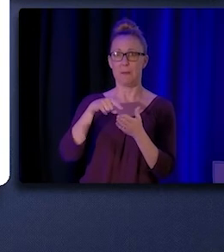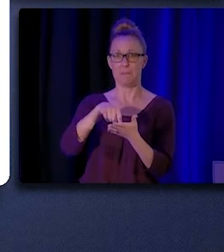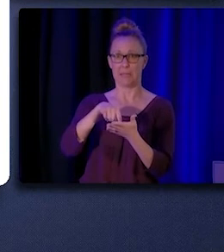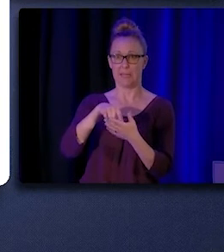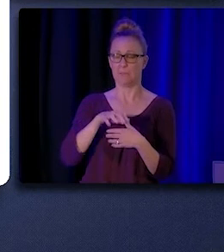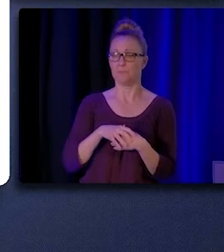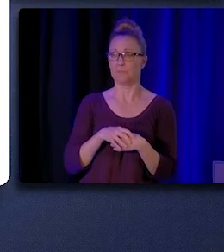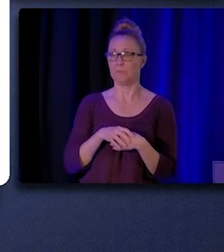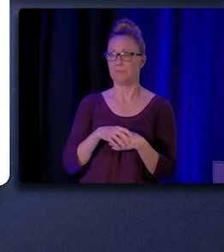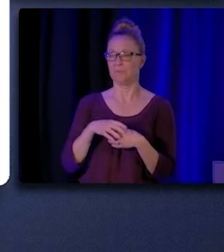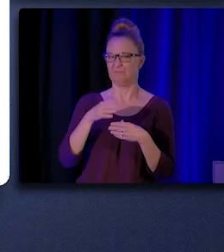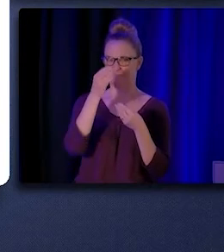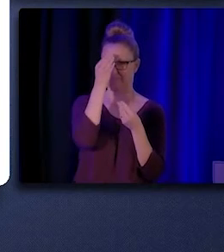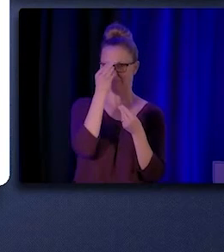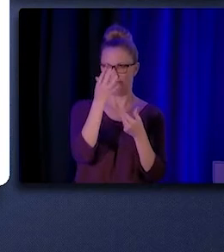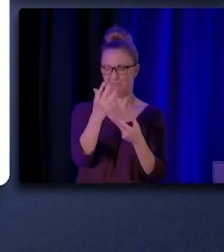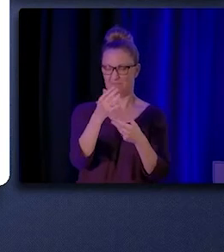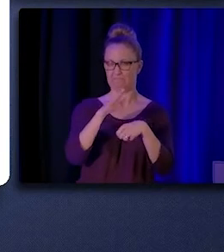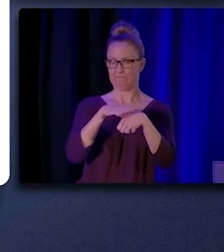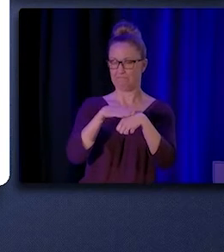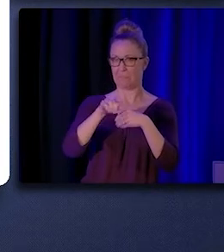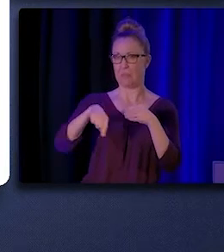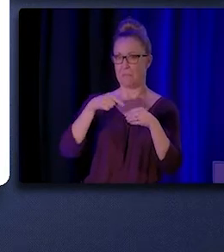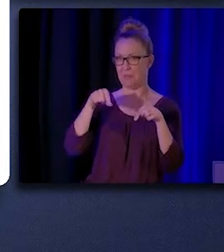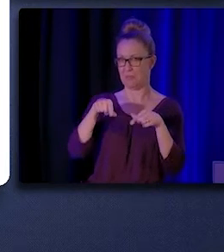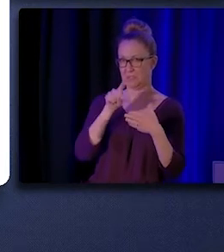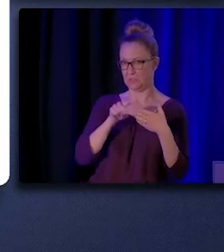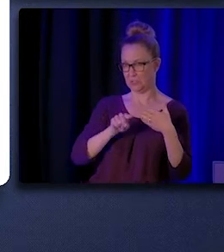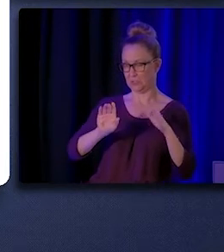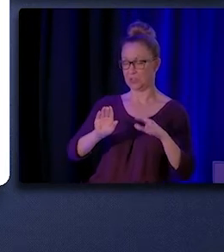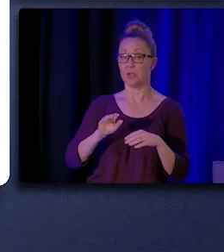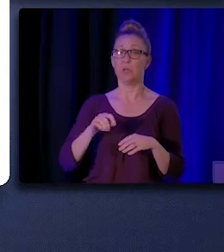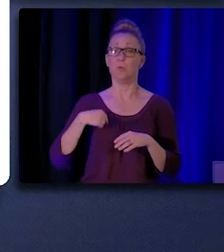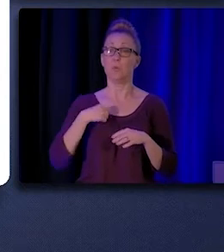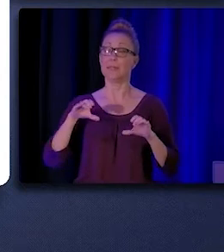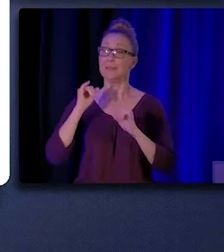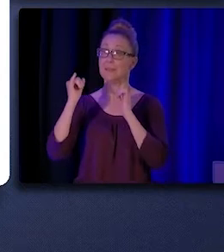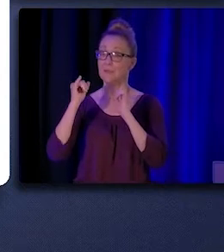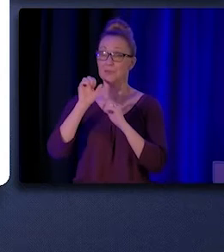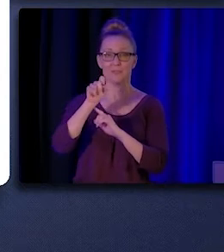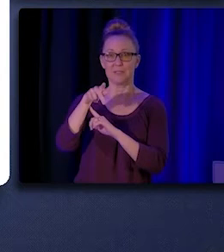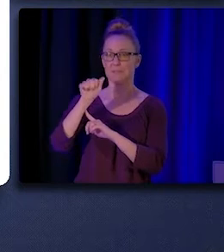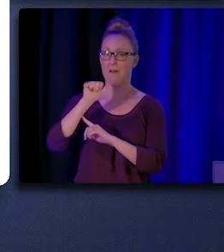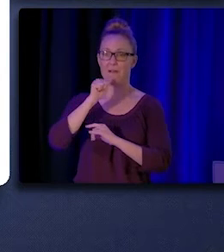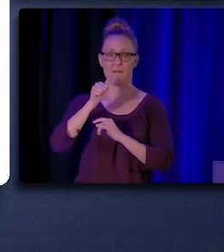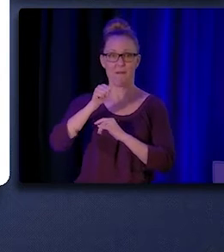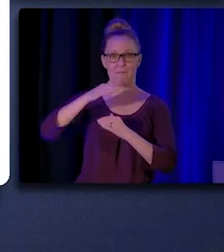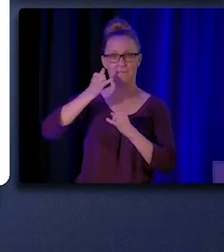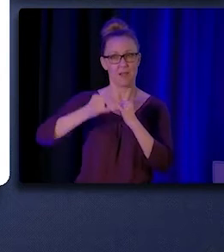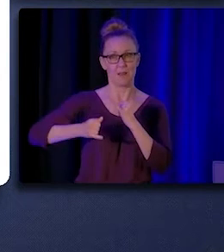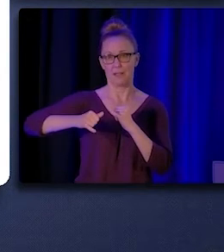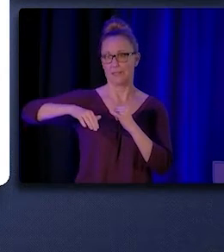about our findings. At the time of our interviews, the SPA had not been finalized and was thus incomplete.